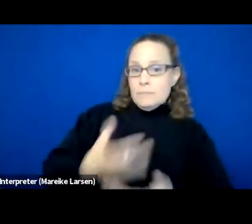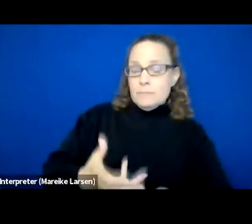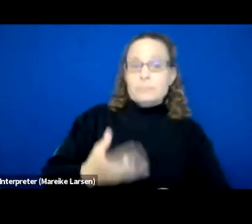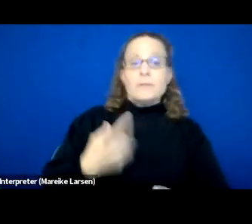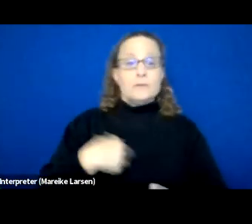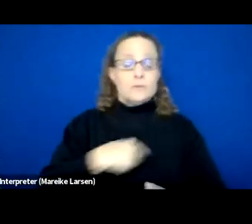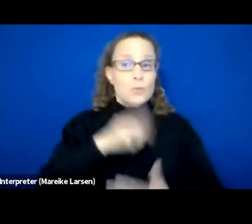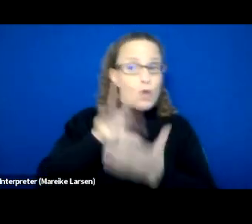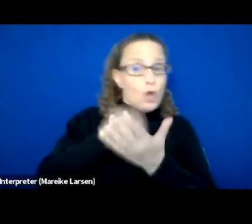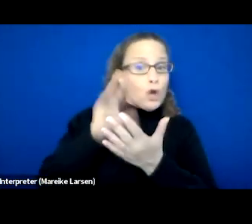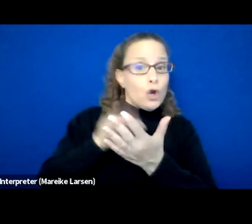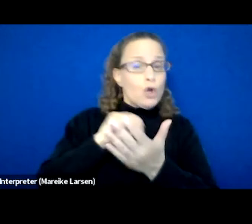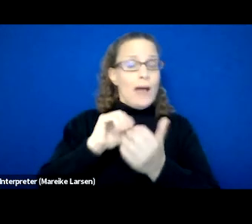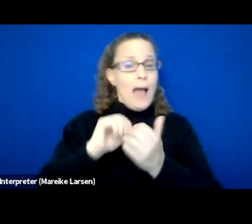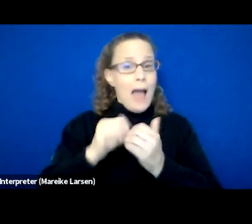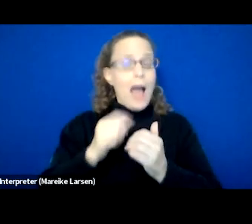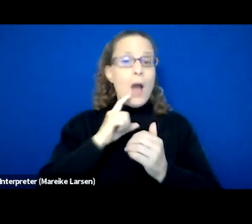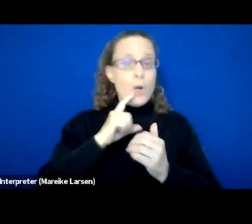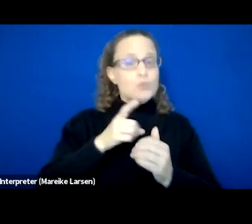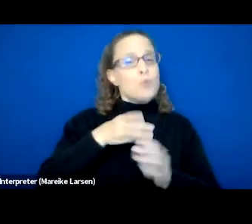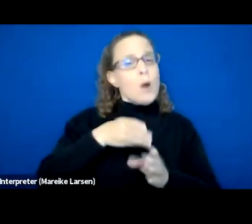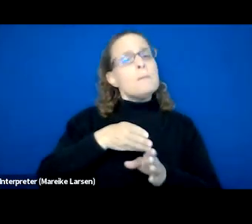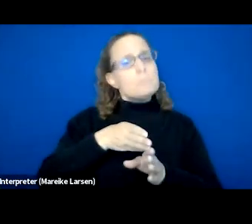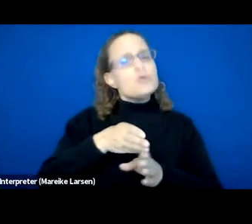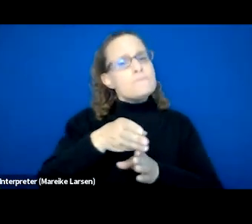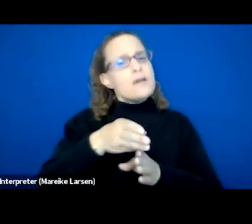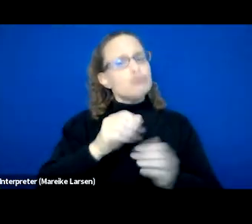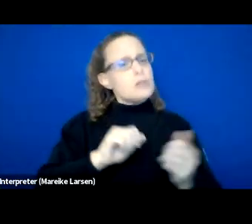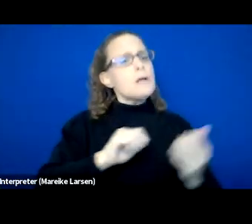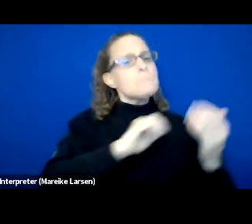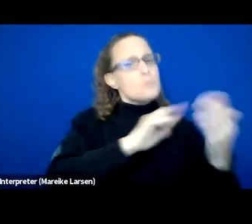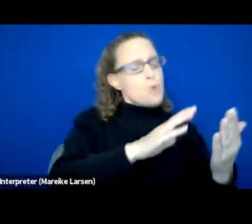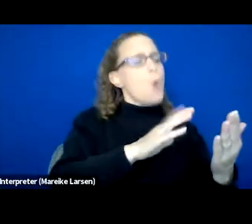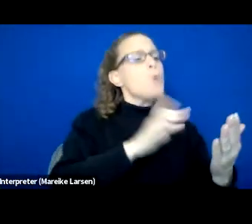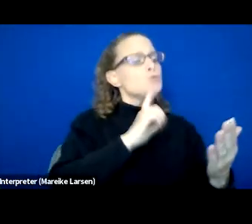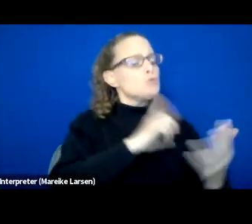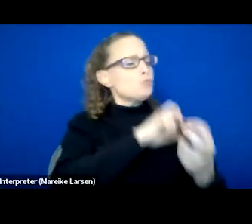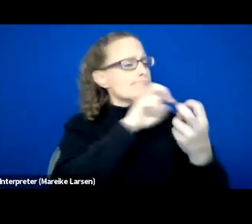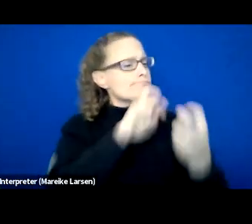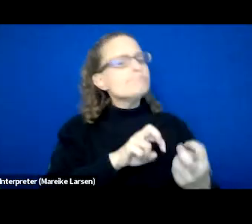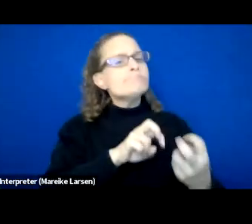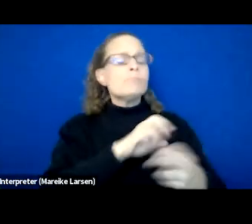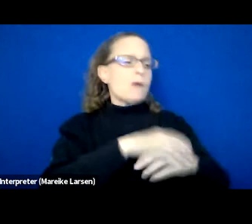on how to professionally get them into a space so they can be able to feel comfortable with us to relay us this information.